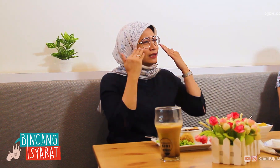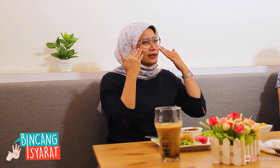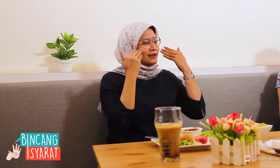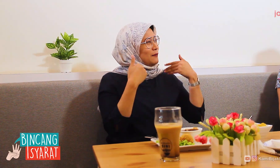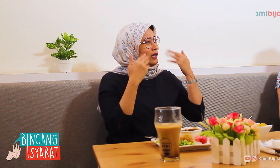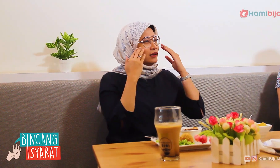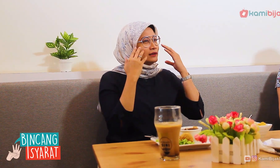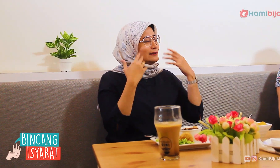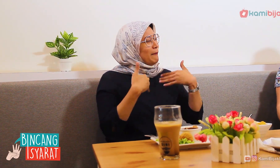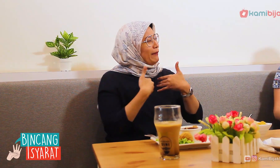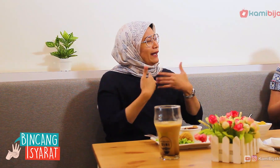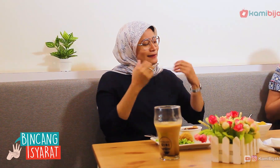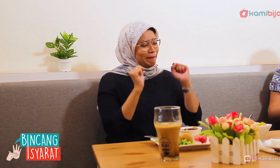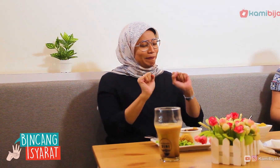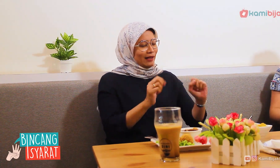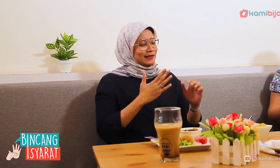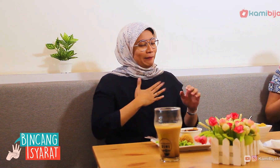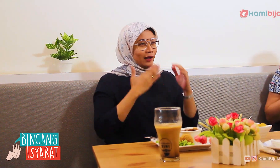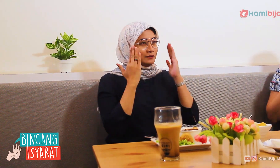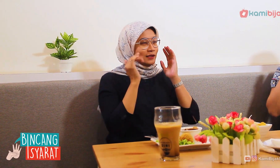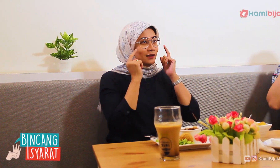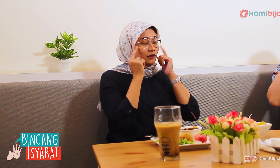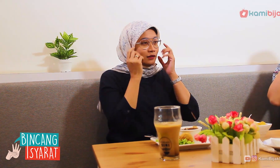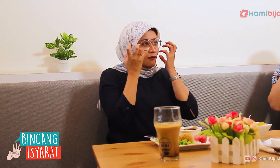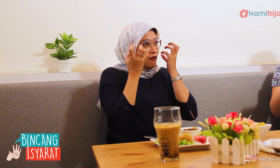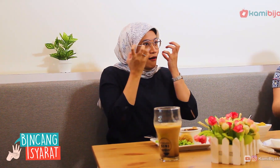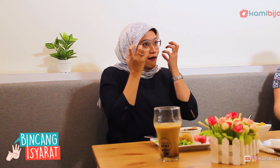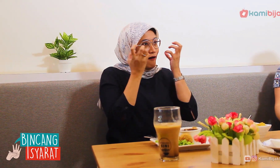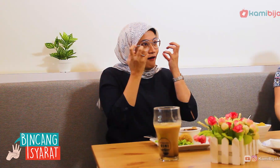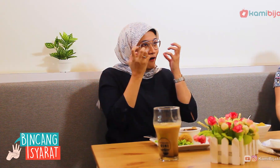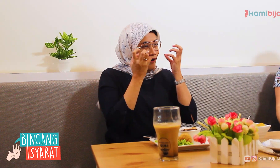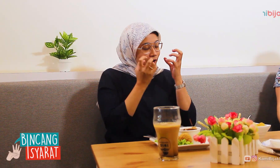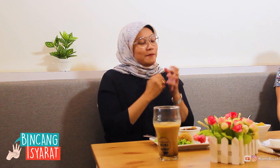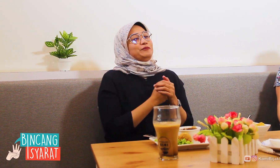because i'm tired and my eyes tired to seeing that.